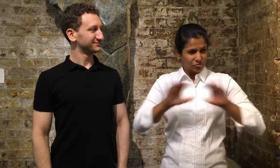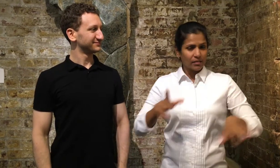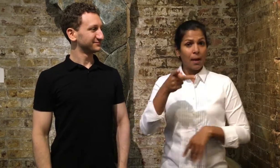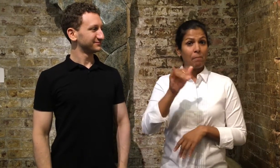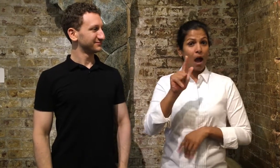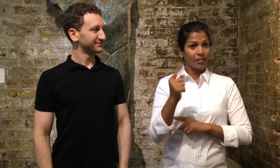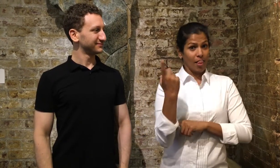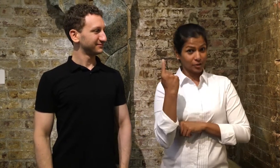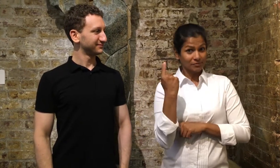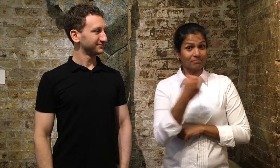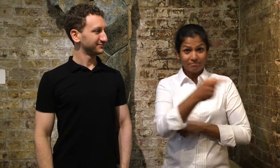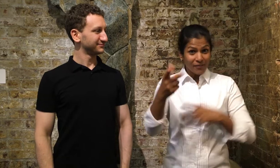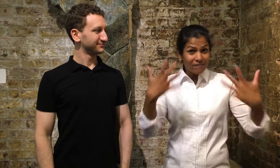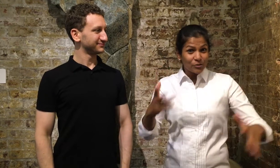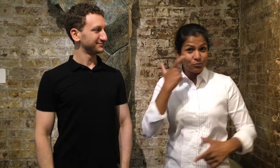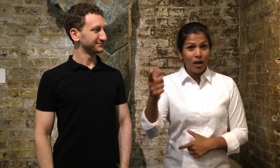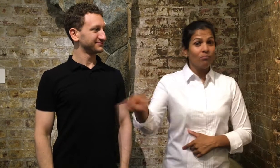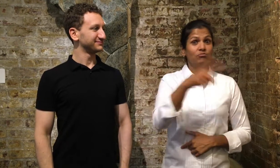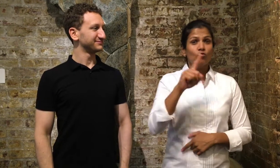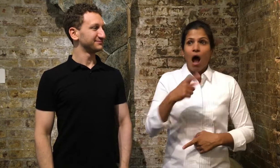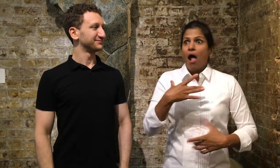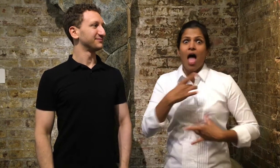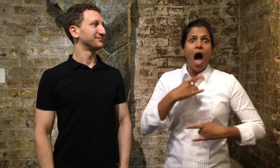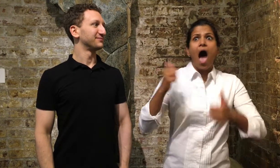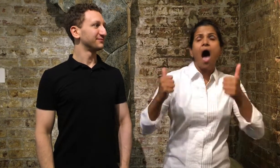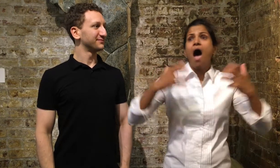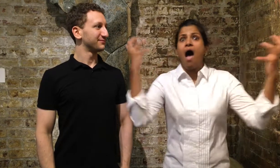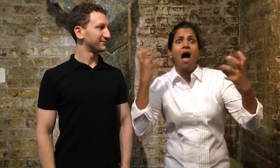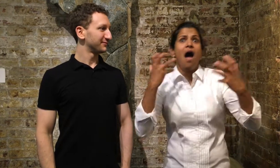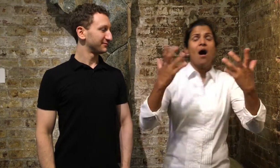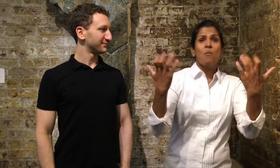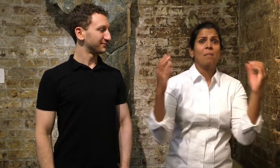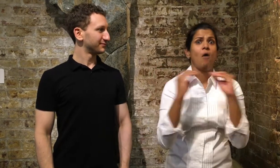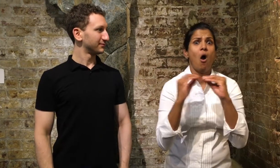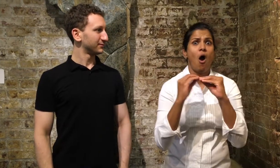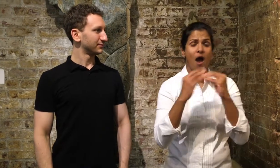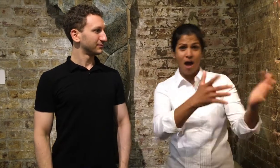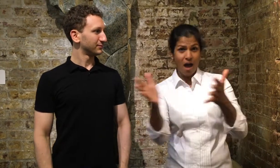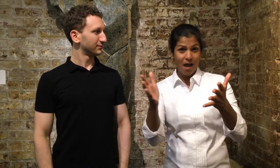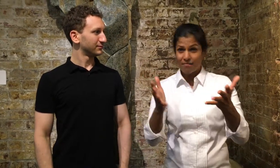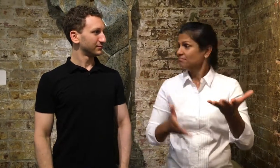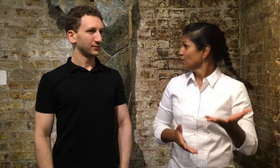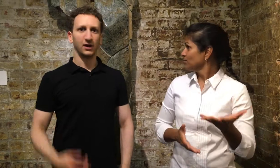came out a year ago and we were so taken by the incredible response from fans like you.